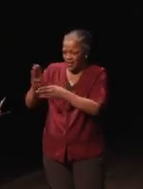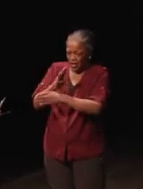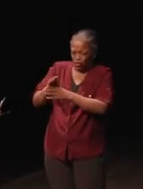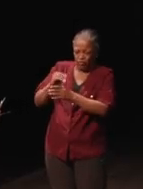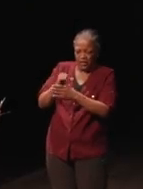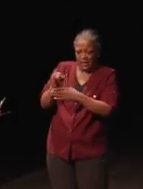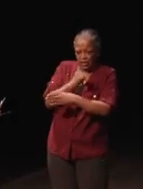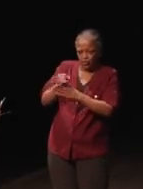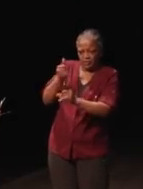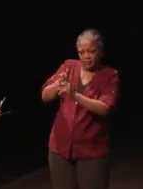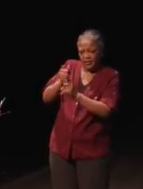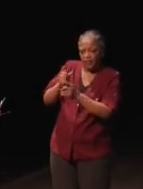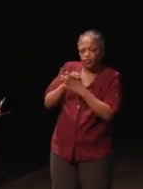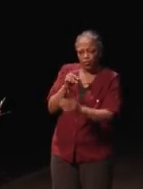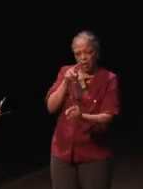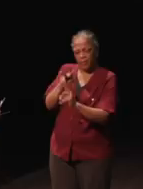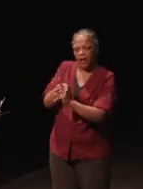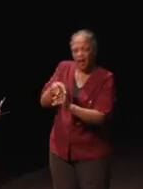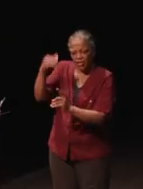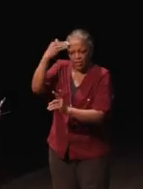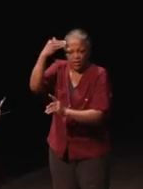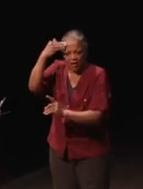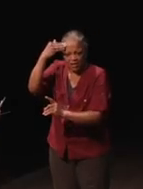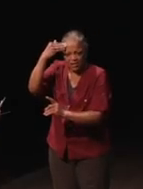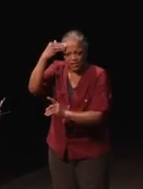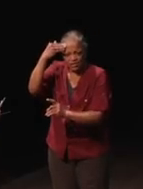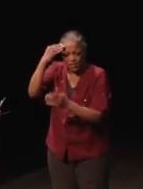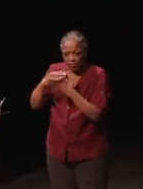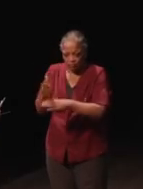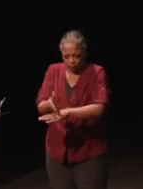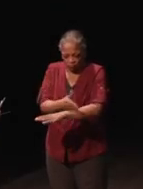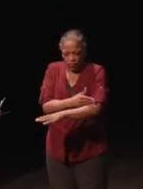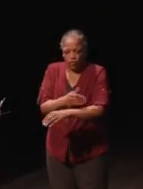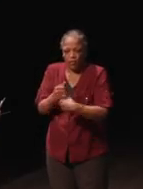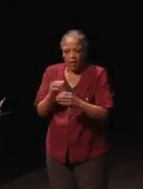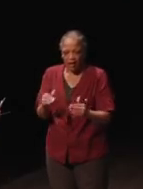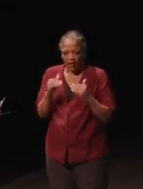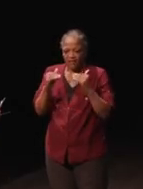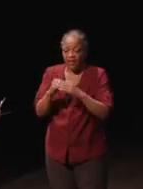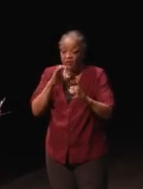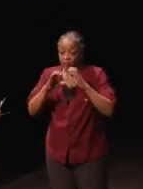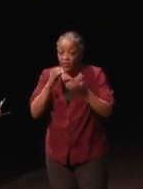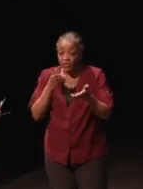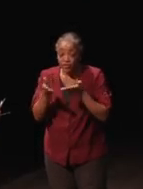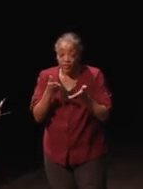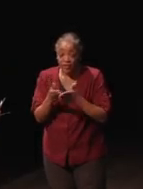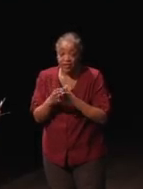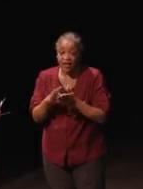to apply the knowledge gained in making advanced communication services and video programming accessible,